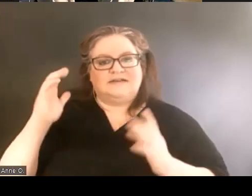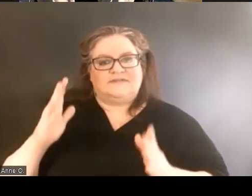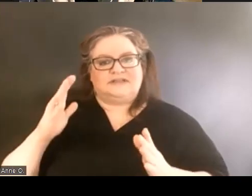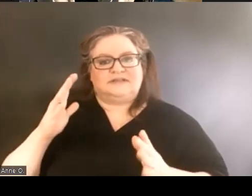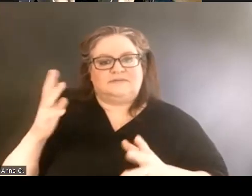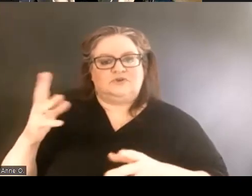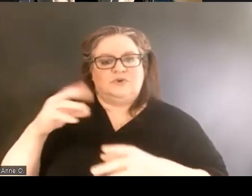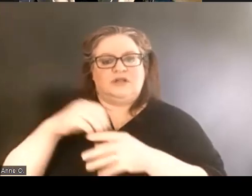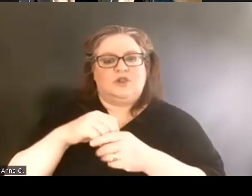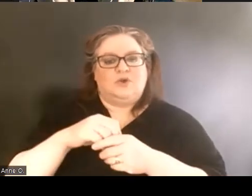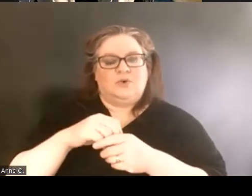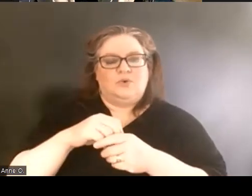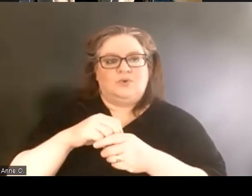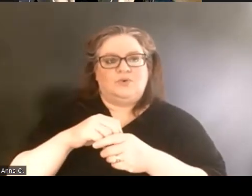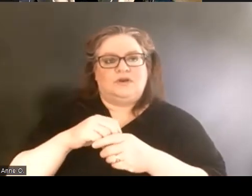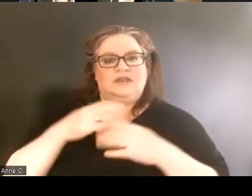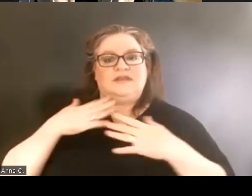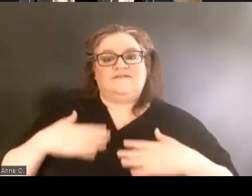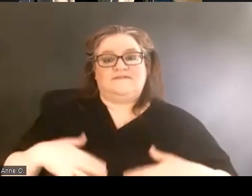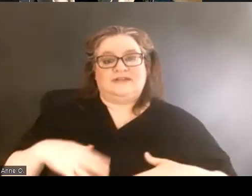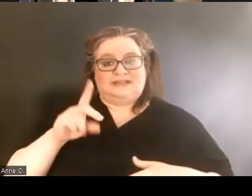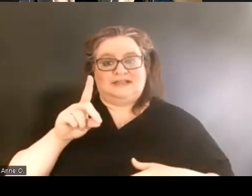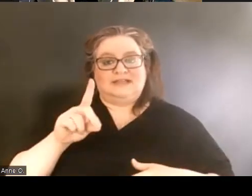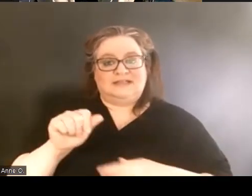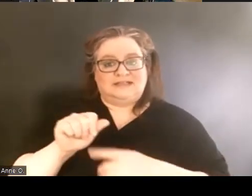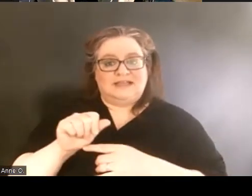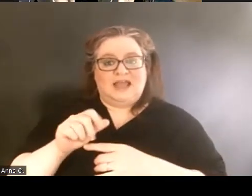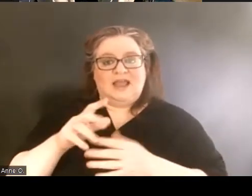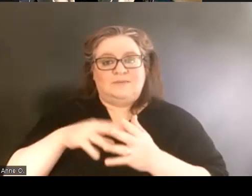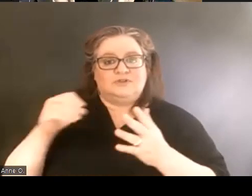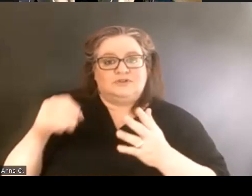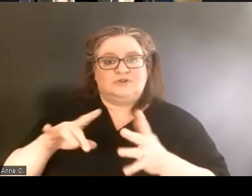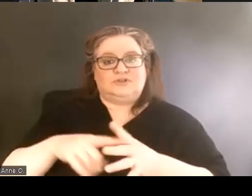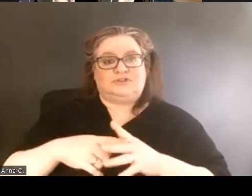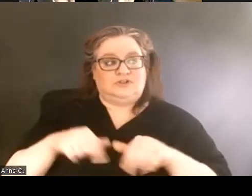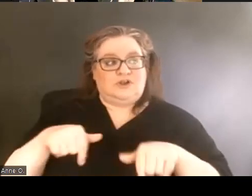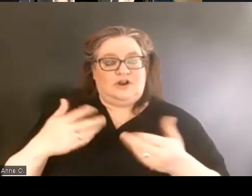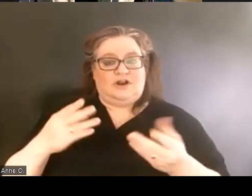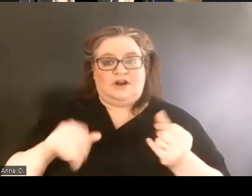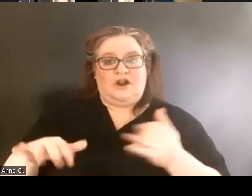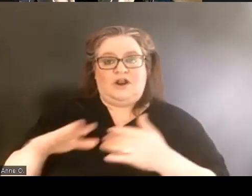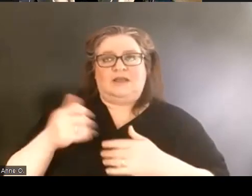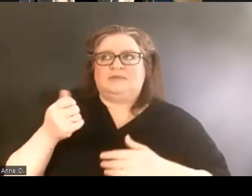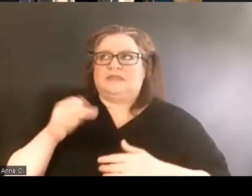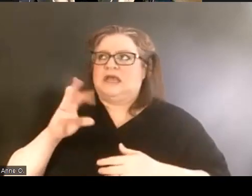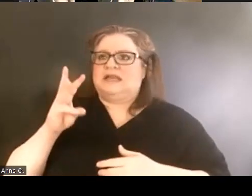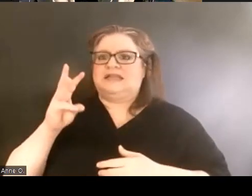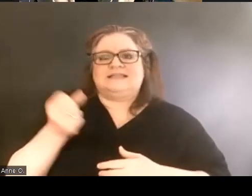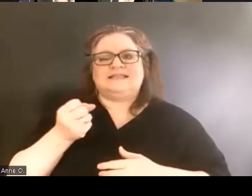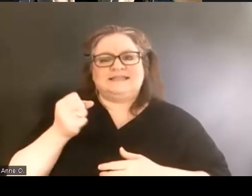physically disabled students began on our campus in the 1960s and 70s.